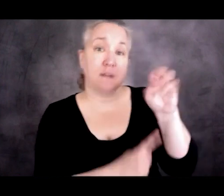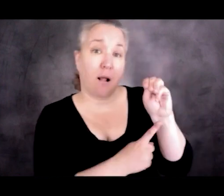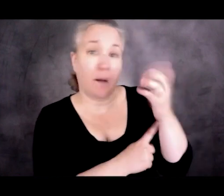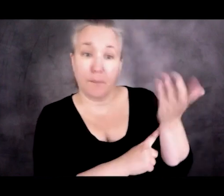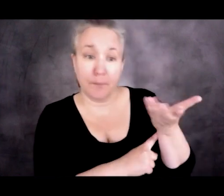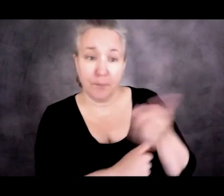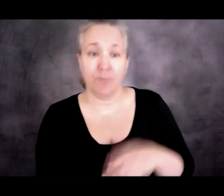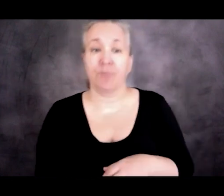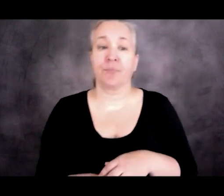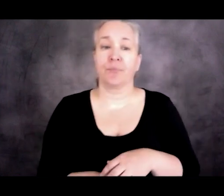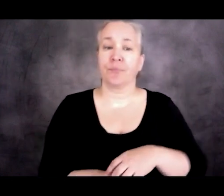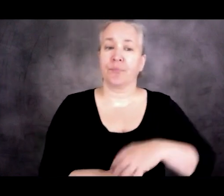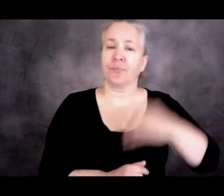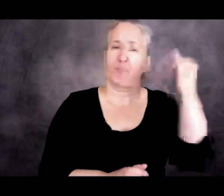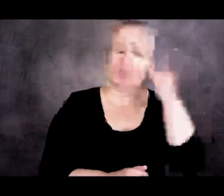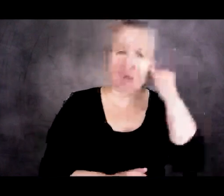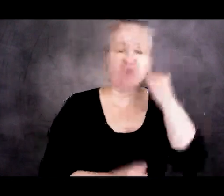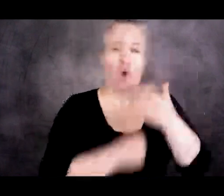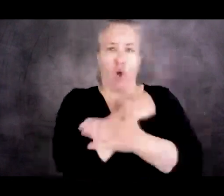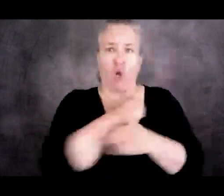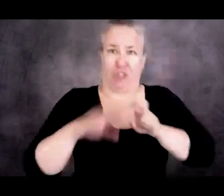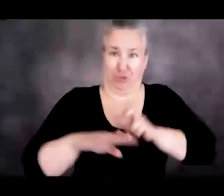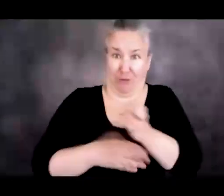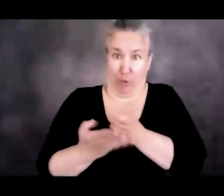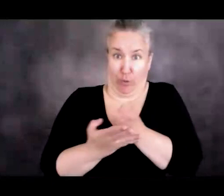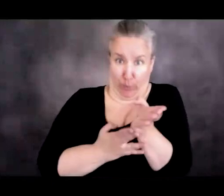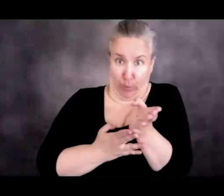traveling through a country which itself is not safe, then